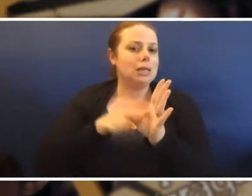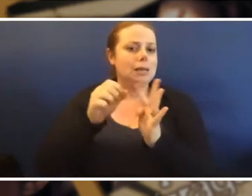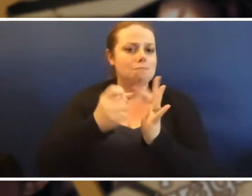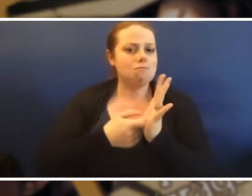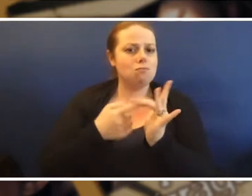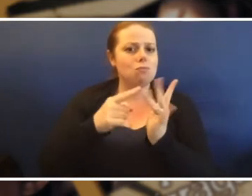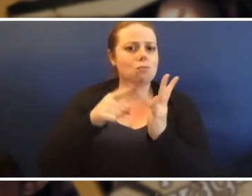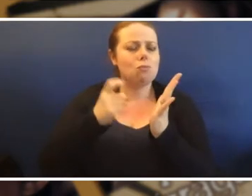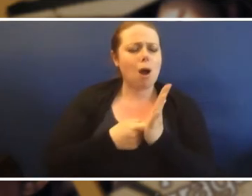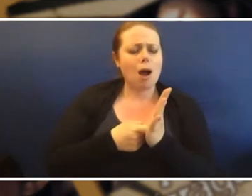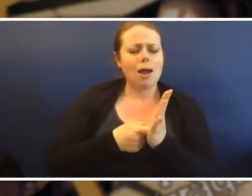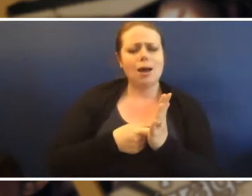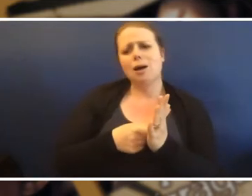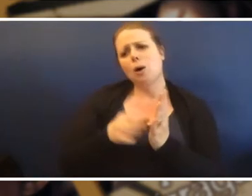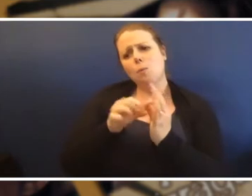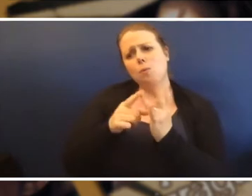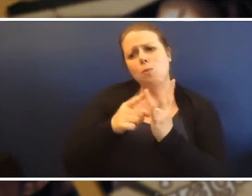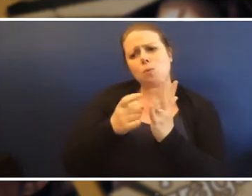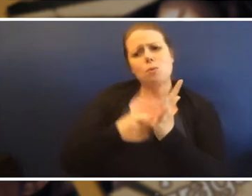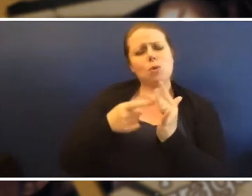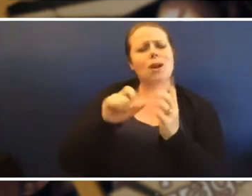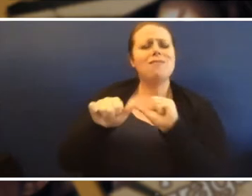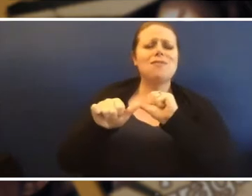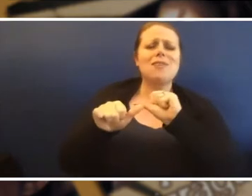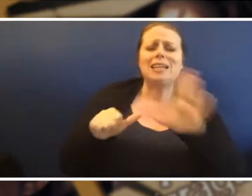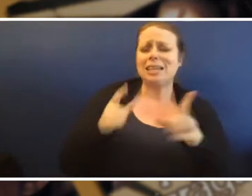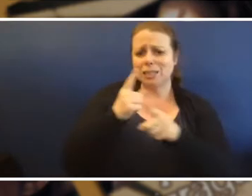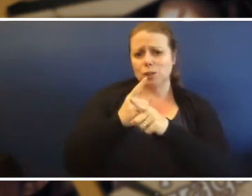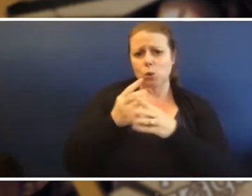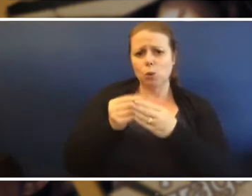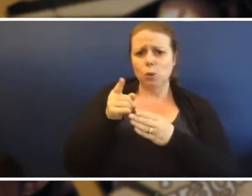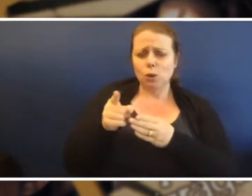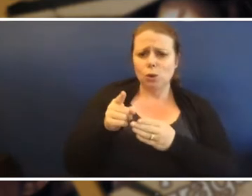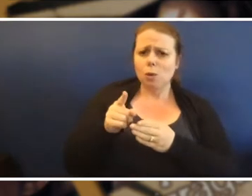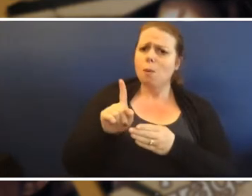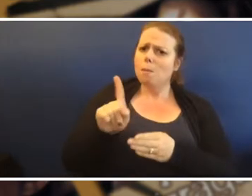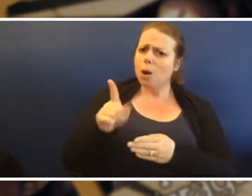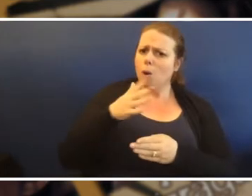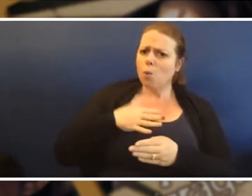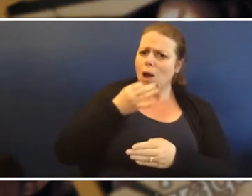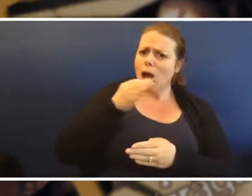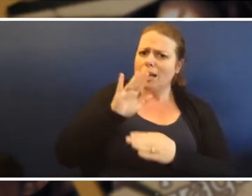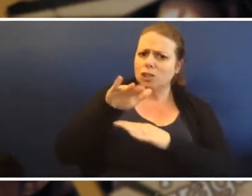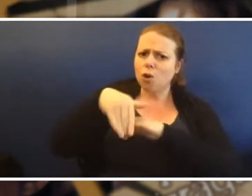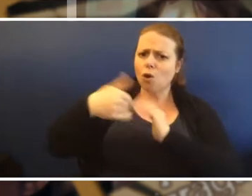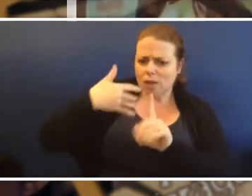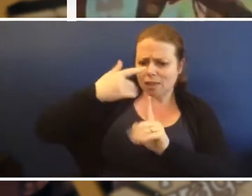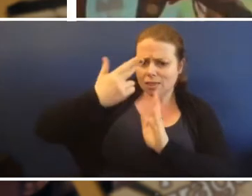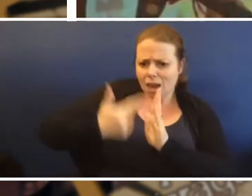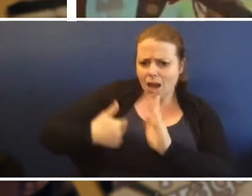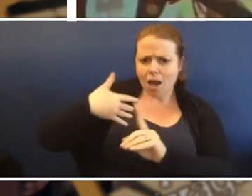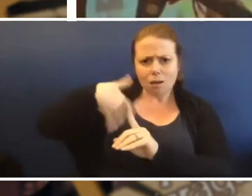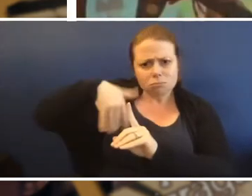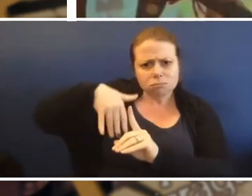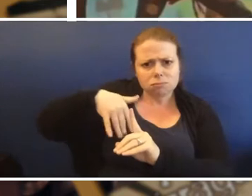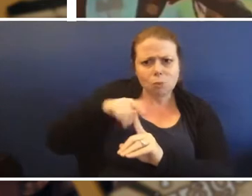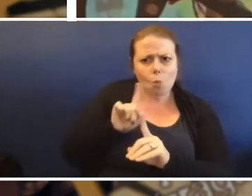Boori Monty Pryor: Glad you asked that because I love it too. They're all my nephews from upper to Kuranda mob